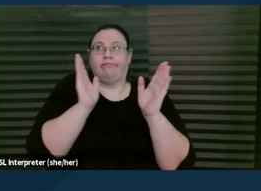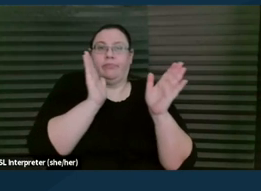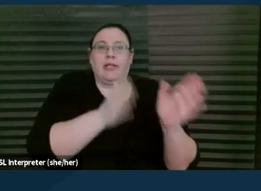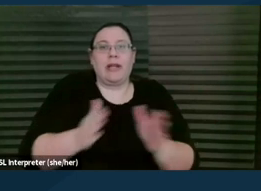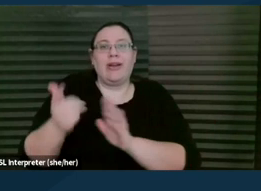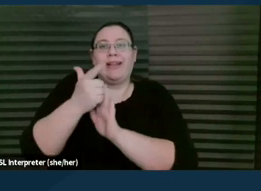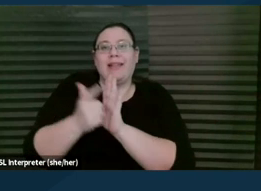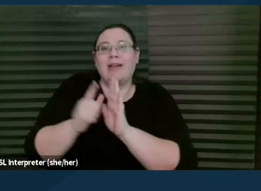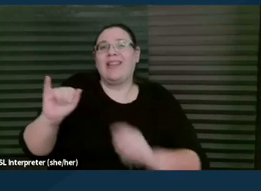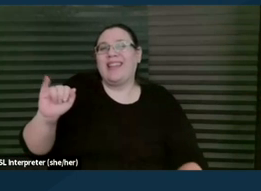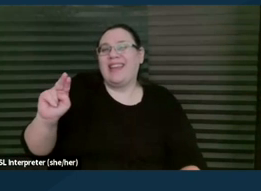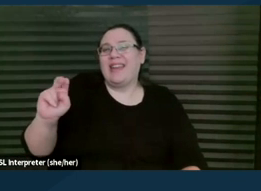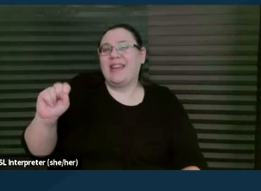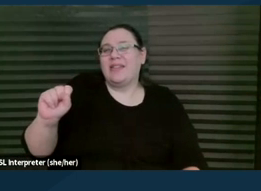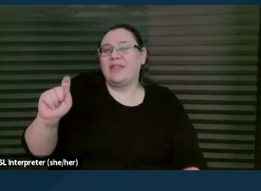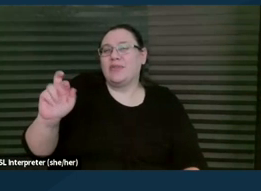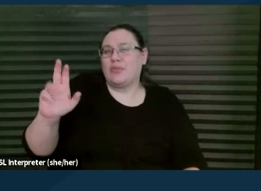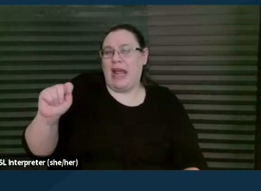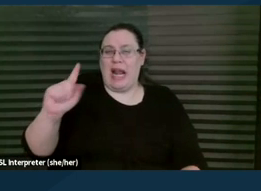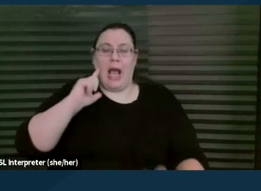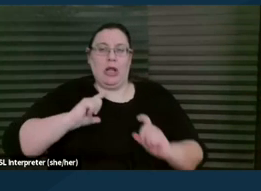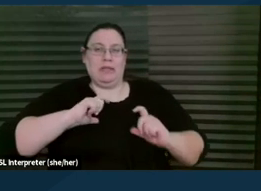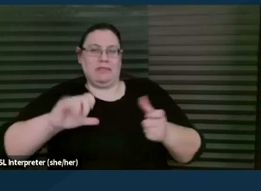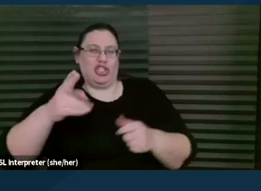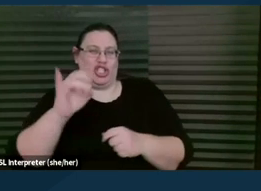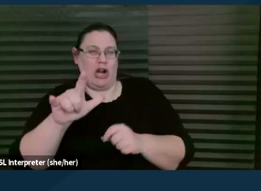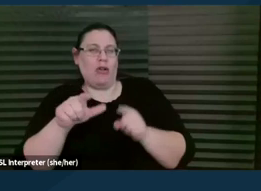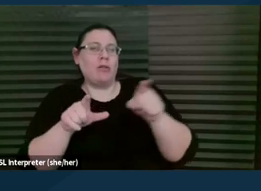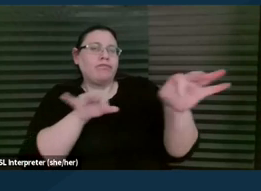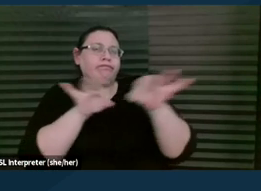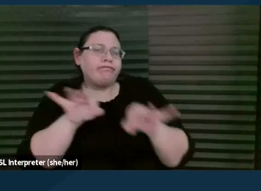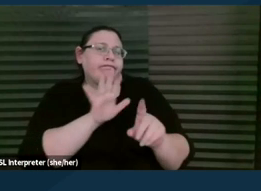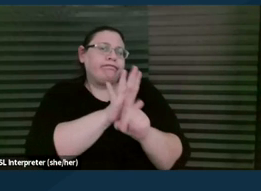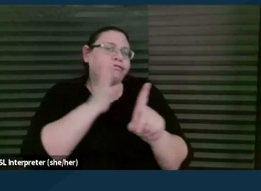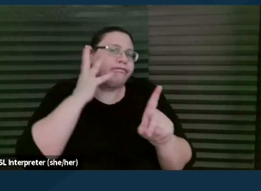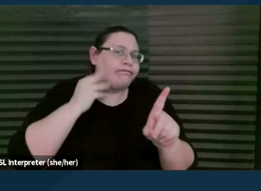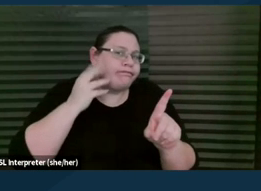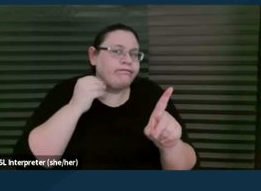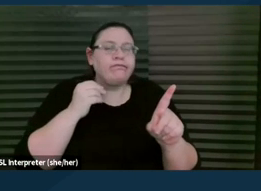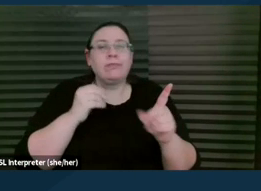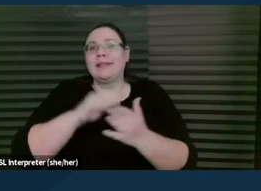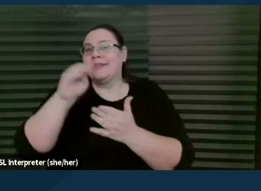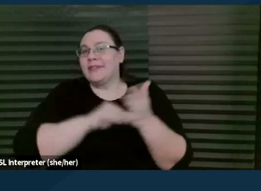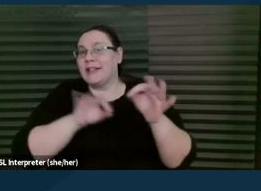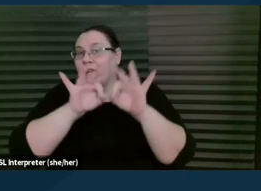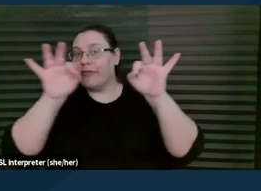So I'm gonna let Cheryl talk a little bit about what her experiences with filling out forms and complaints,